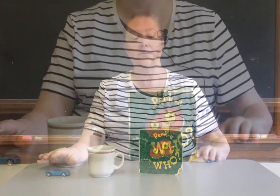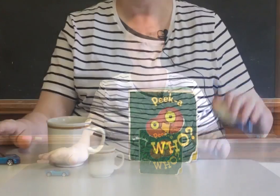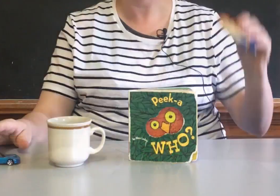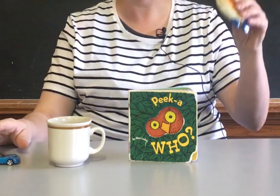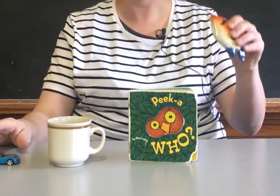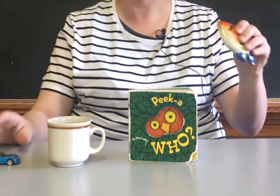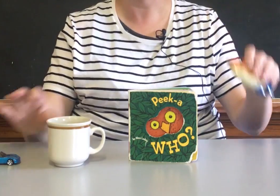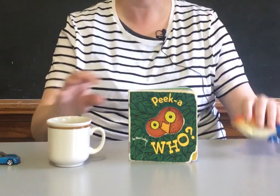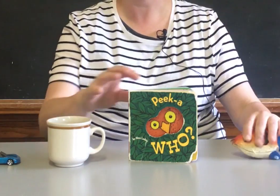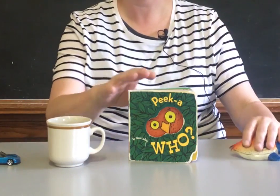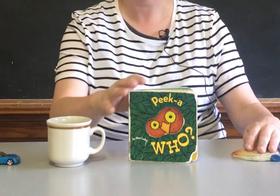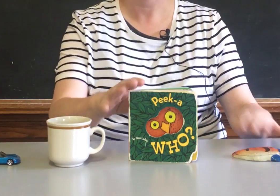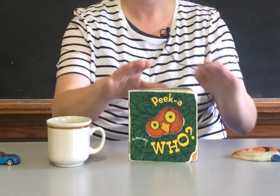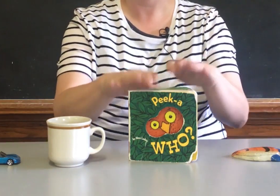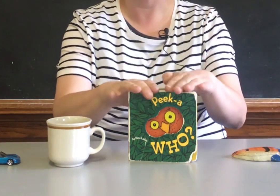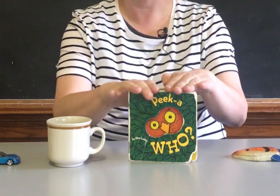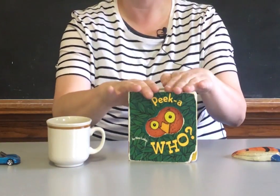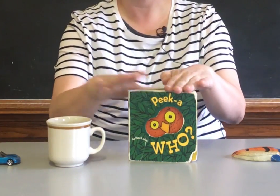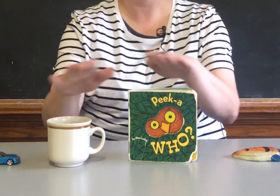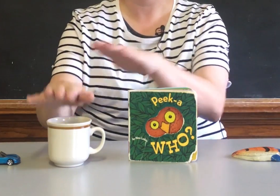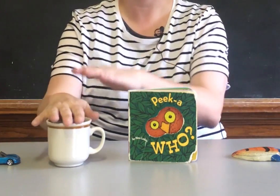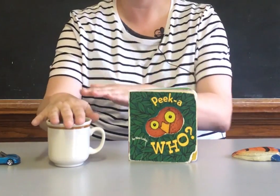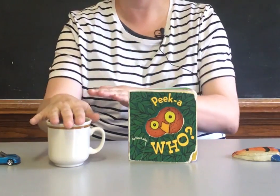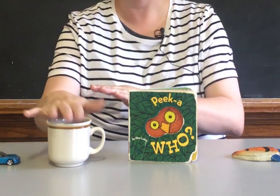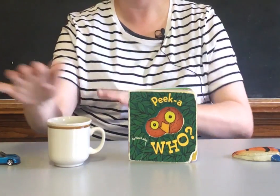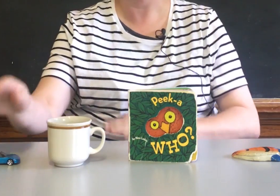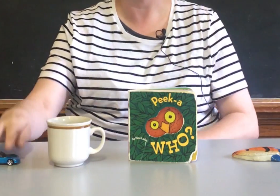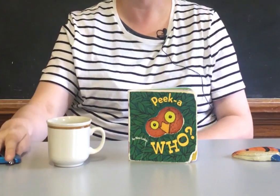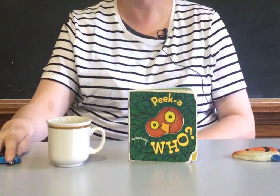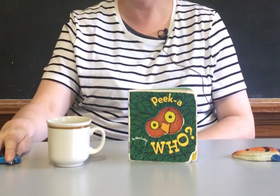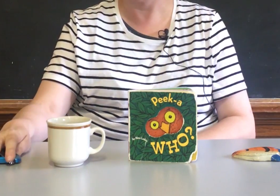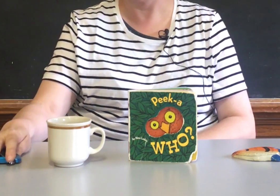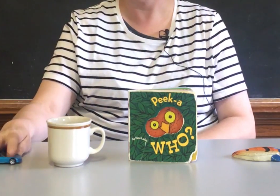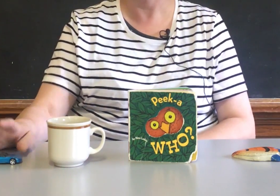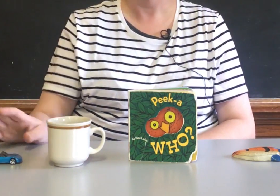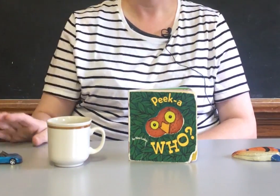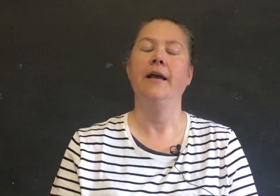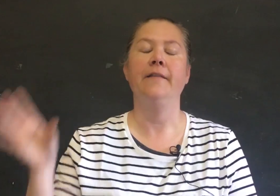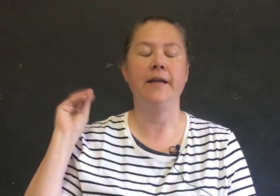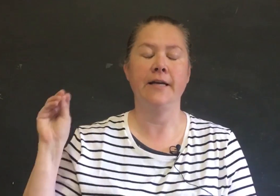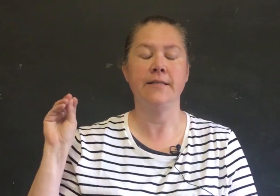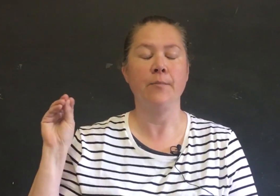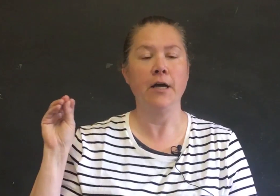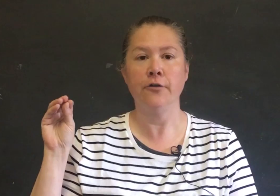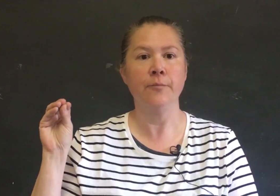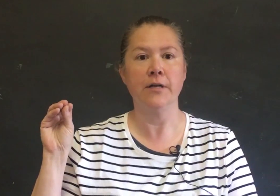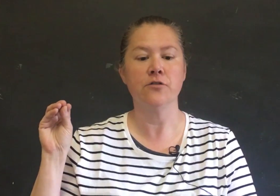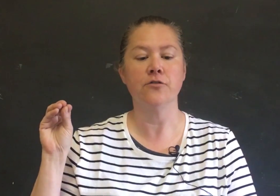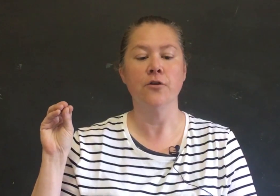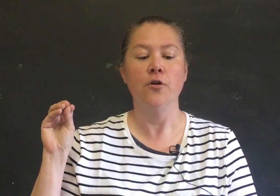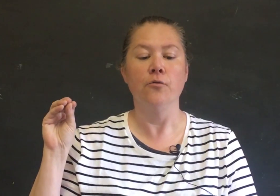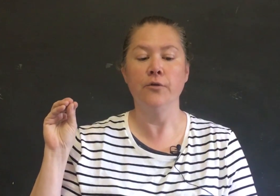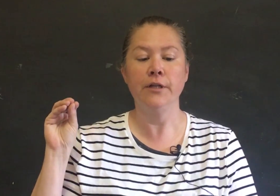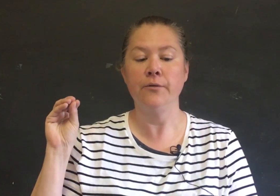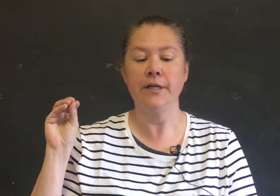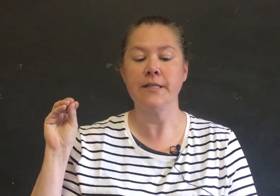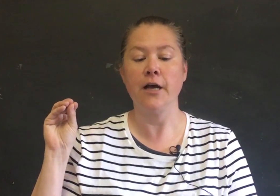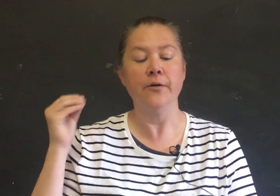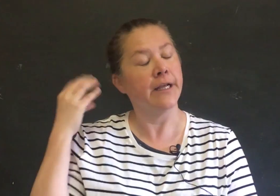I would say this is the fish this is a book this is a cup and this is a car And then I say my hungry monster really really is hungry